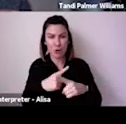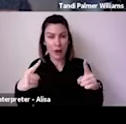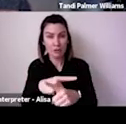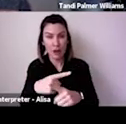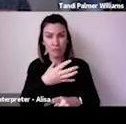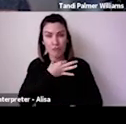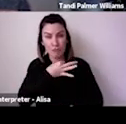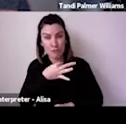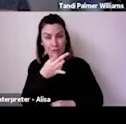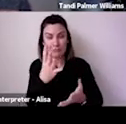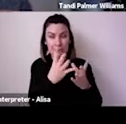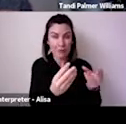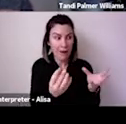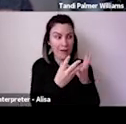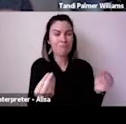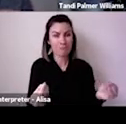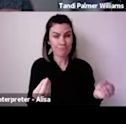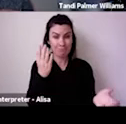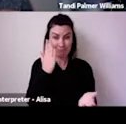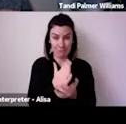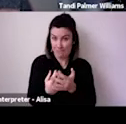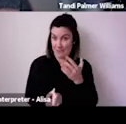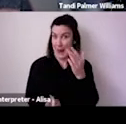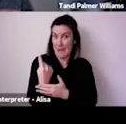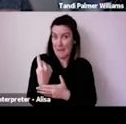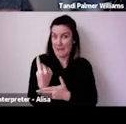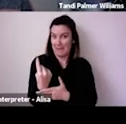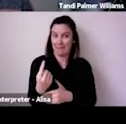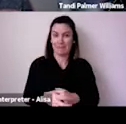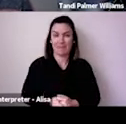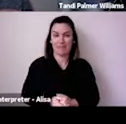Alan and Megan have also been rolling out the monitor in the US and other countries.